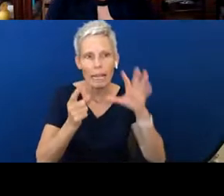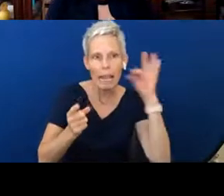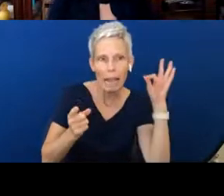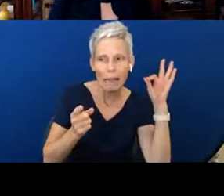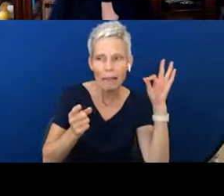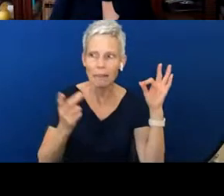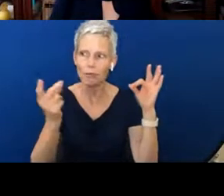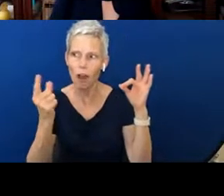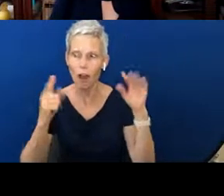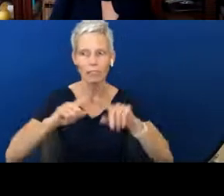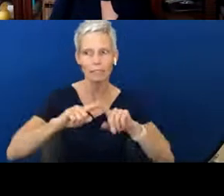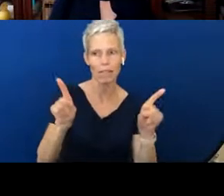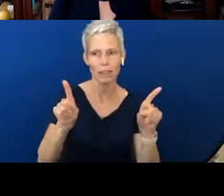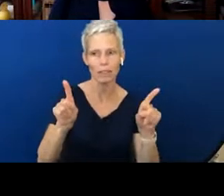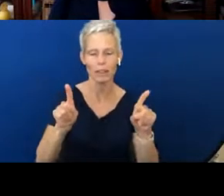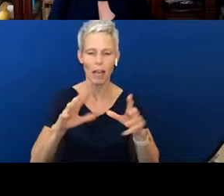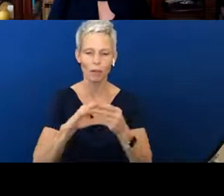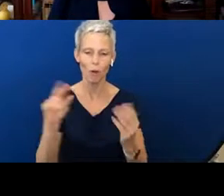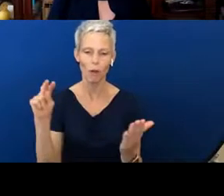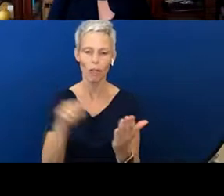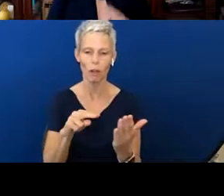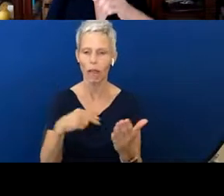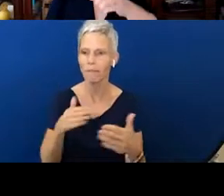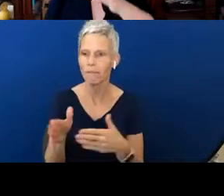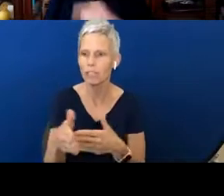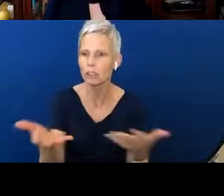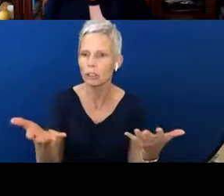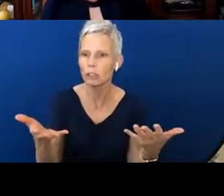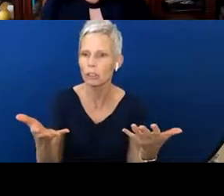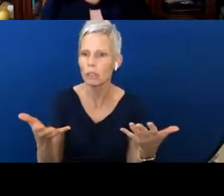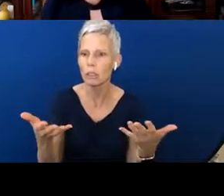and we look at a story and there's a fish, maybe we point at the fish and say, “Oh,